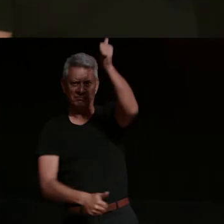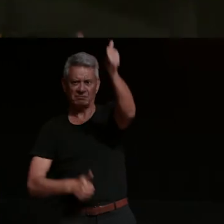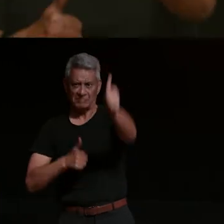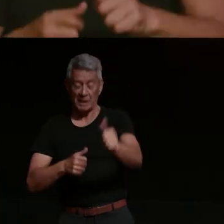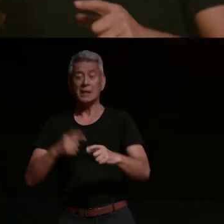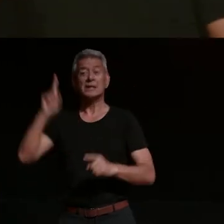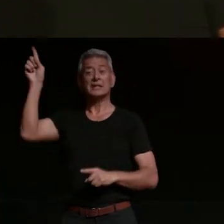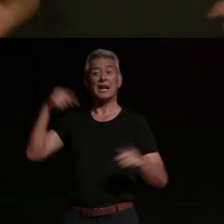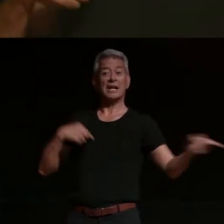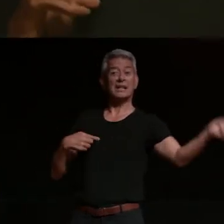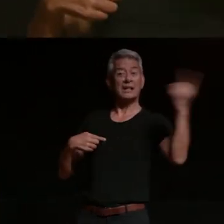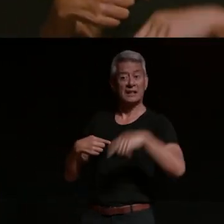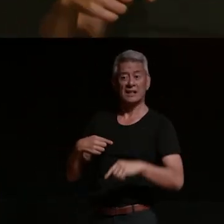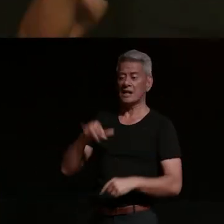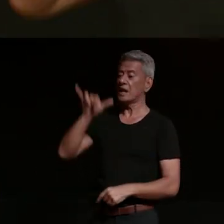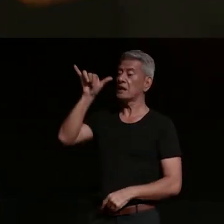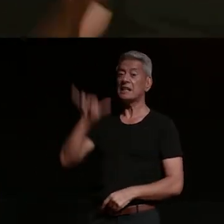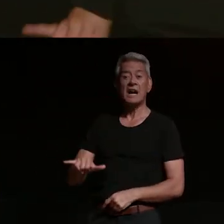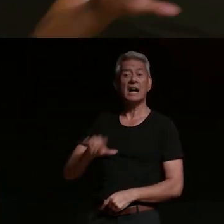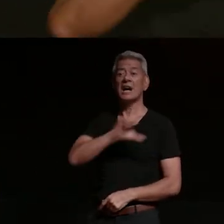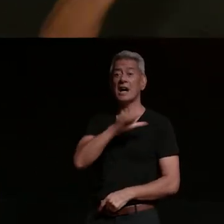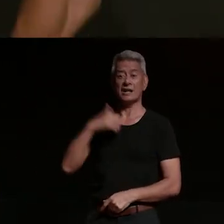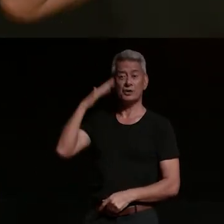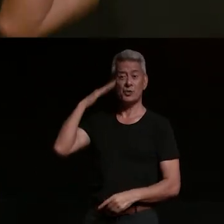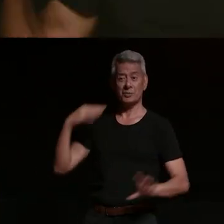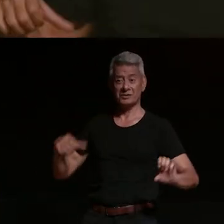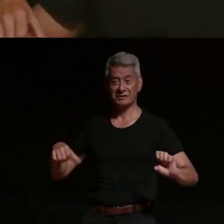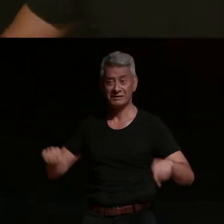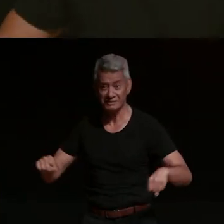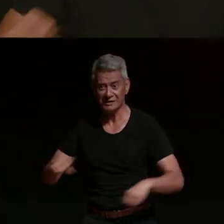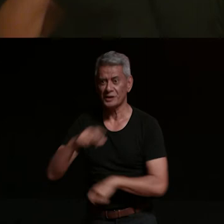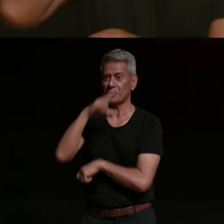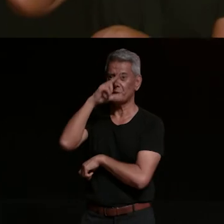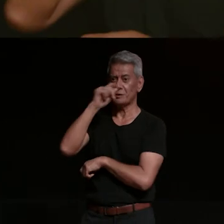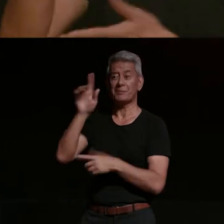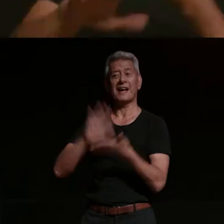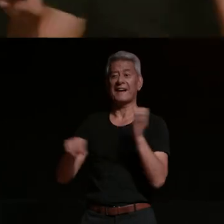as a young asian woman who rides motorcycles with the swig of humor and sass we all know her for